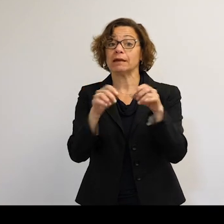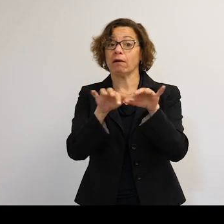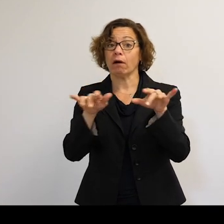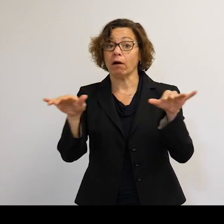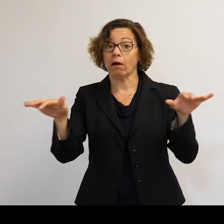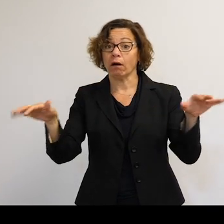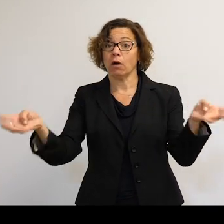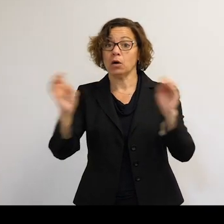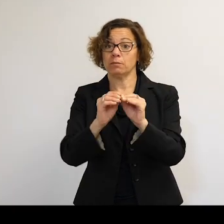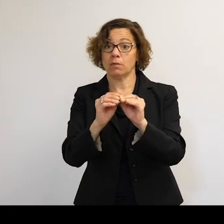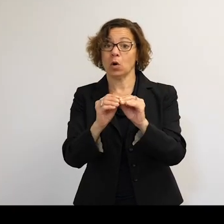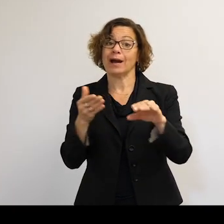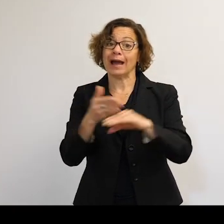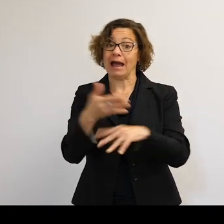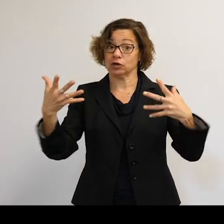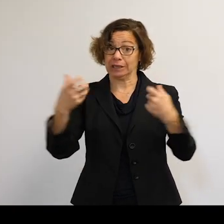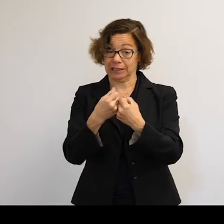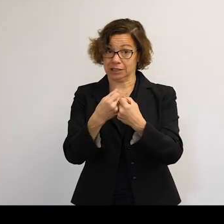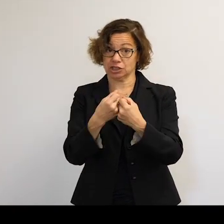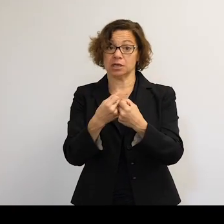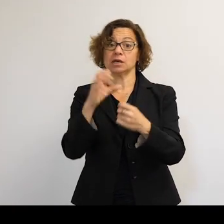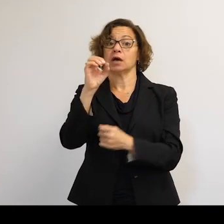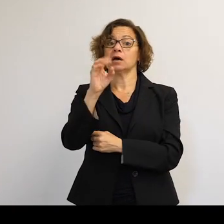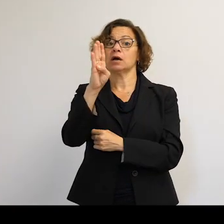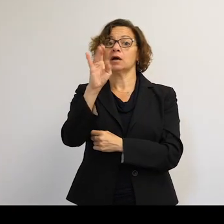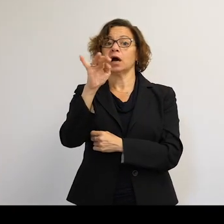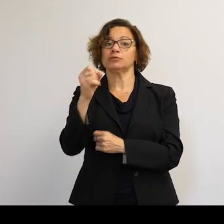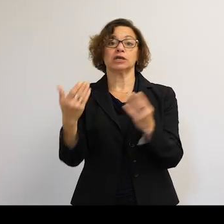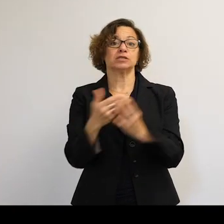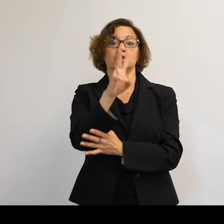This is because after the collision, all these objects have new velocities outwards